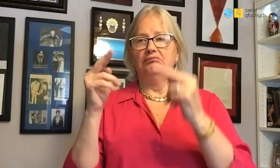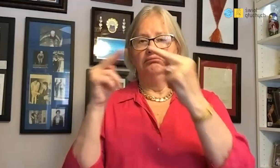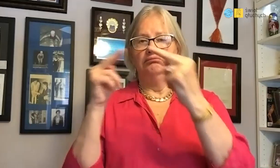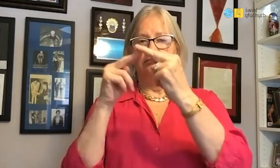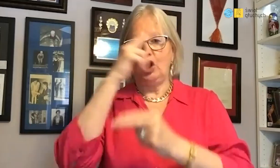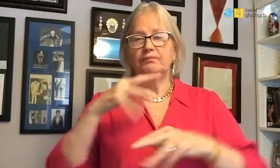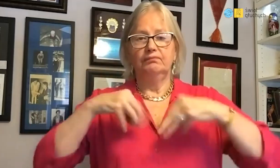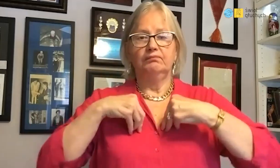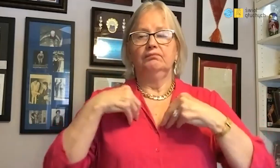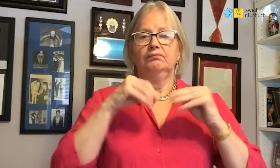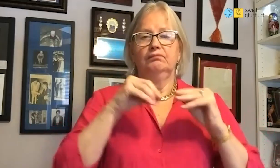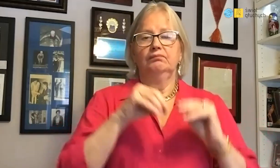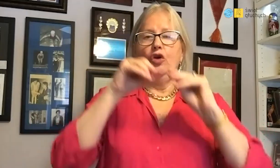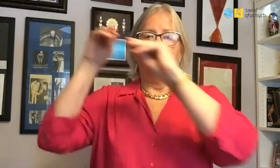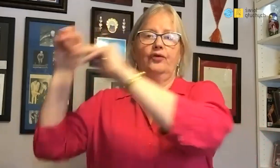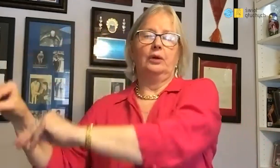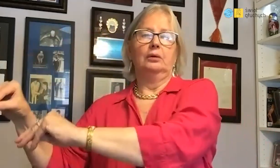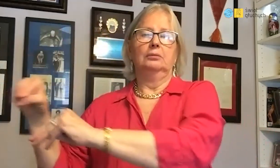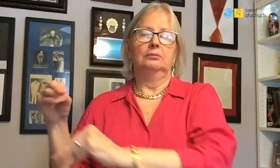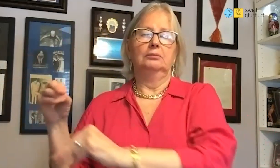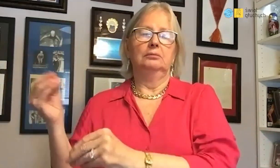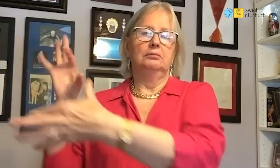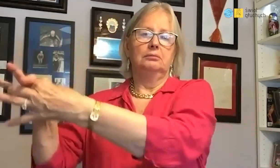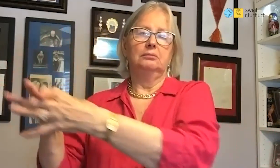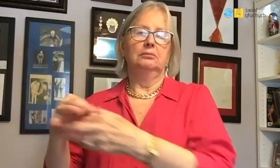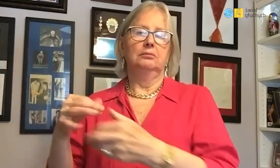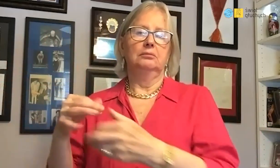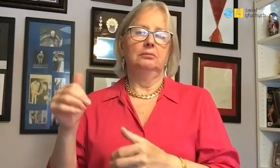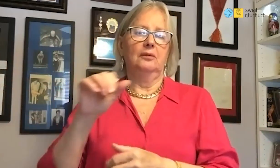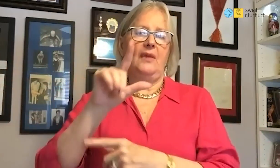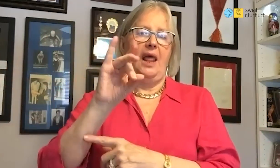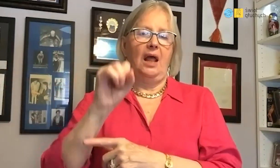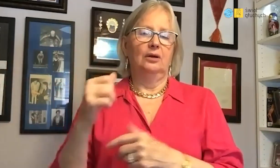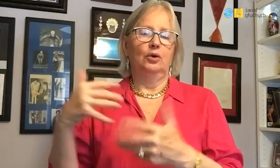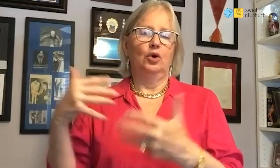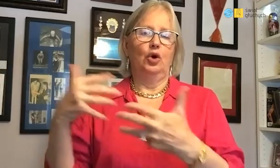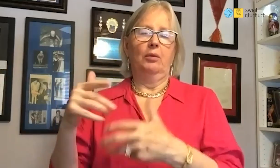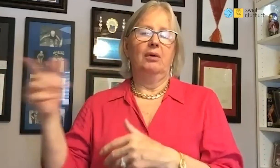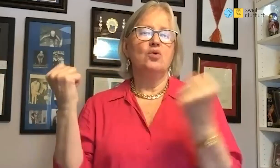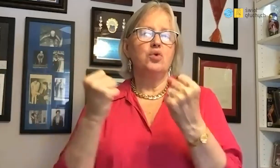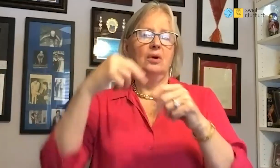After a while, he got along with my parents and I moved to Legia.